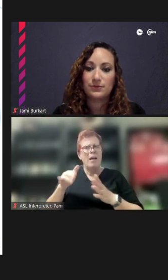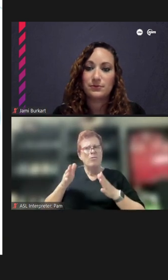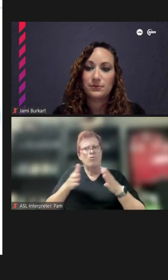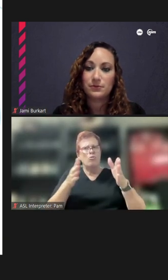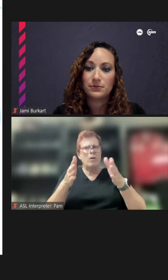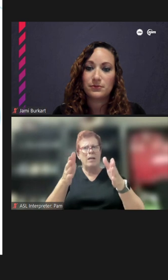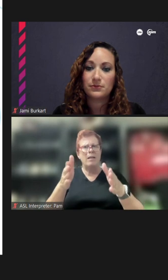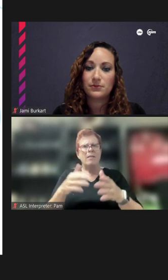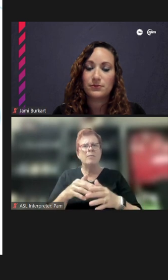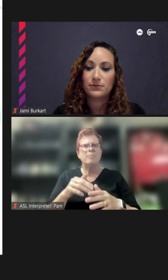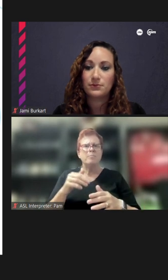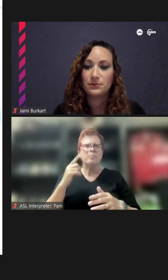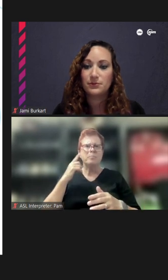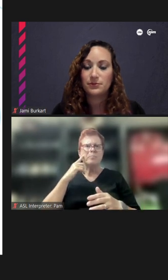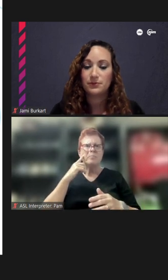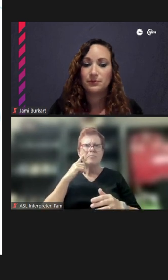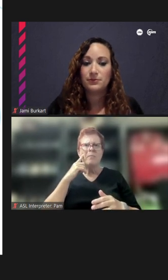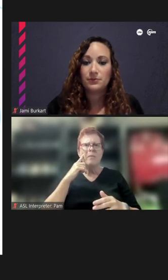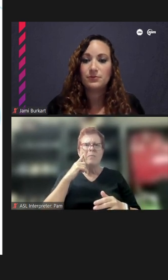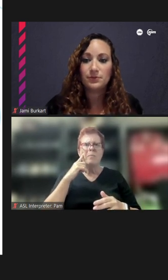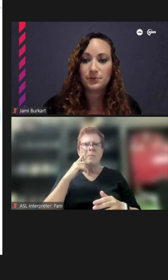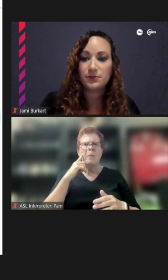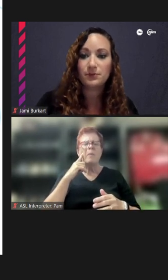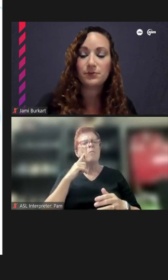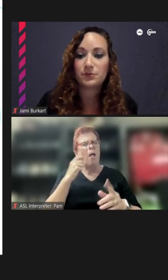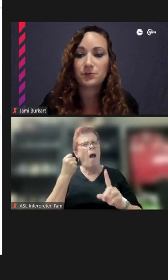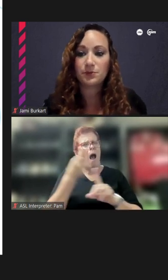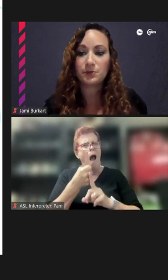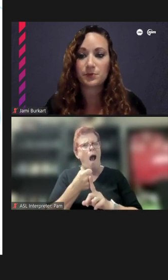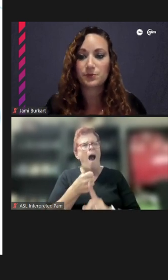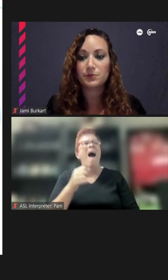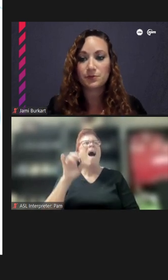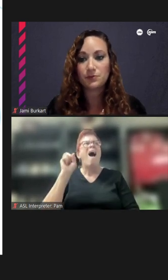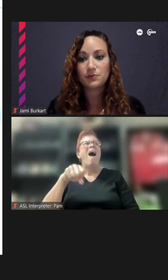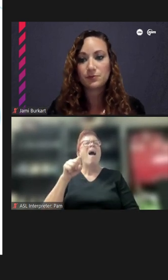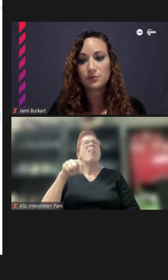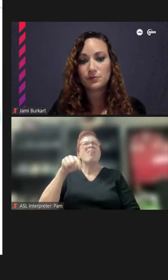think again really kind of hits home that it is like a shared street it's like a